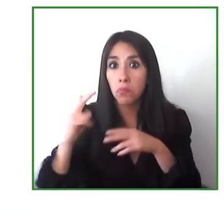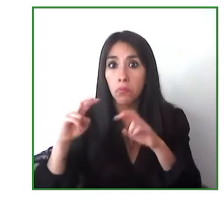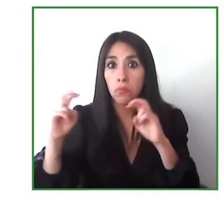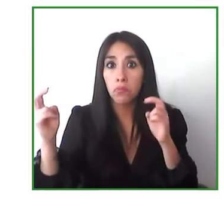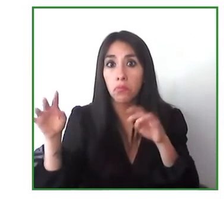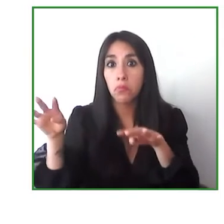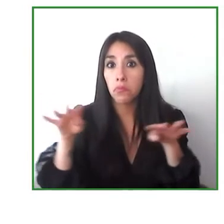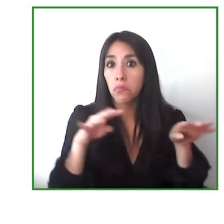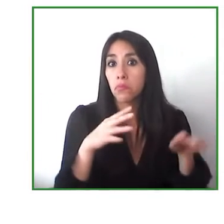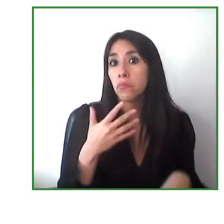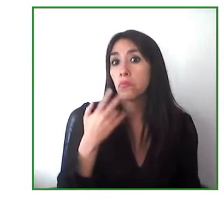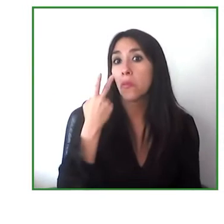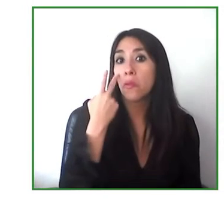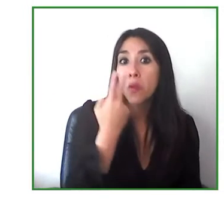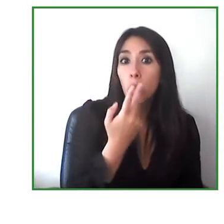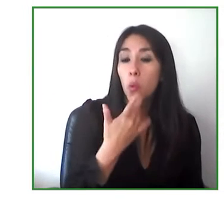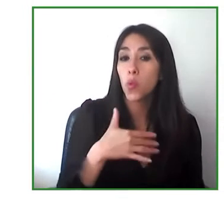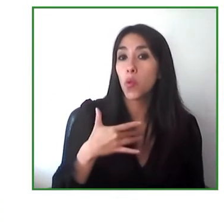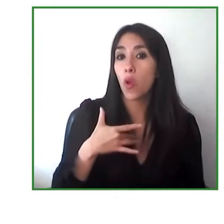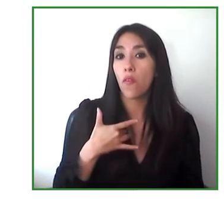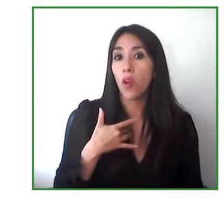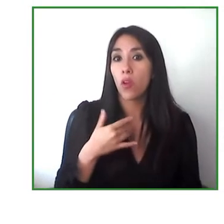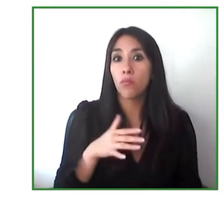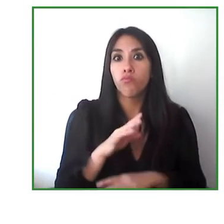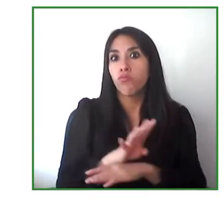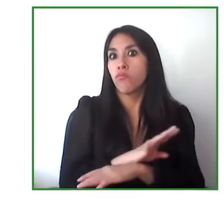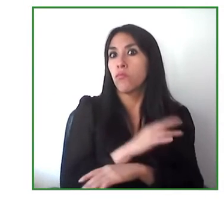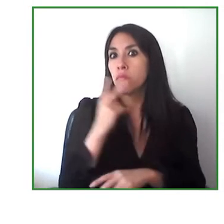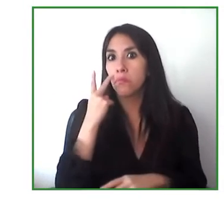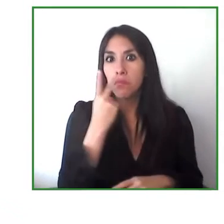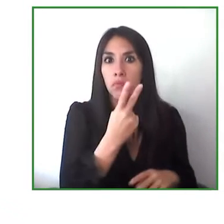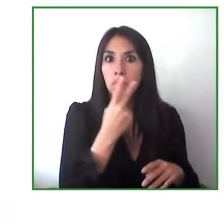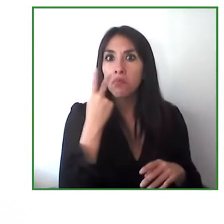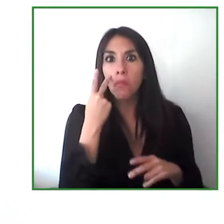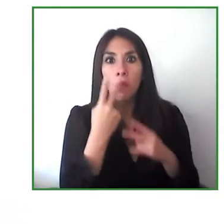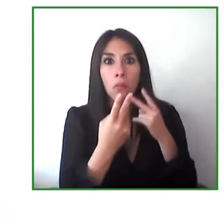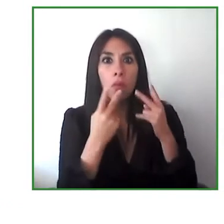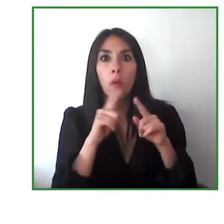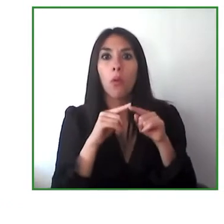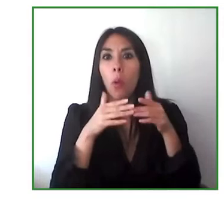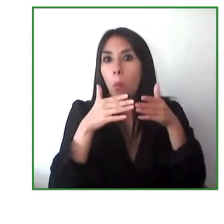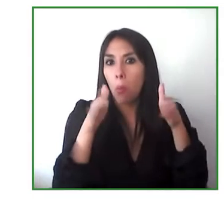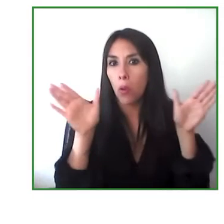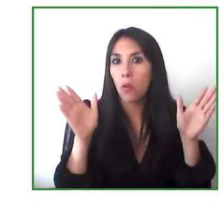has more of an impact on our potential partners than the language